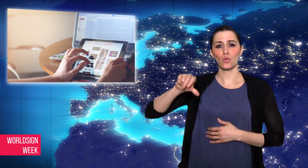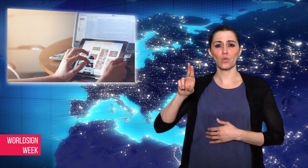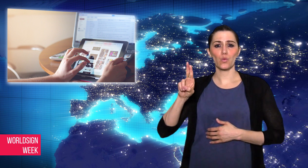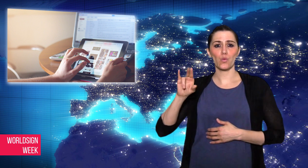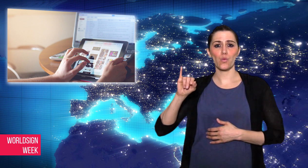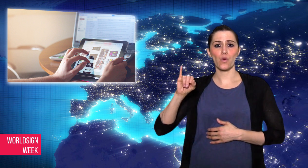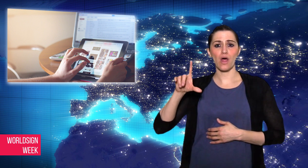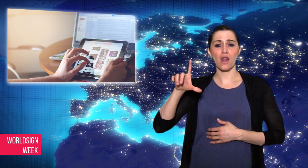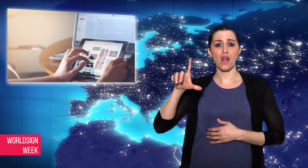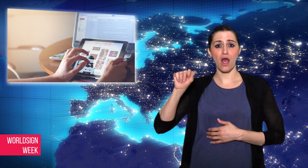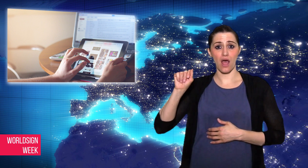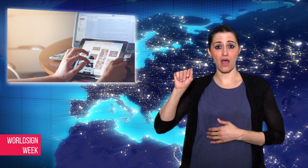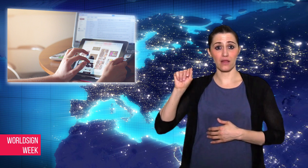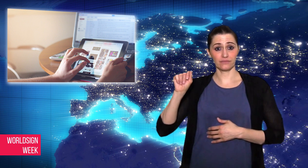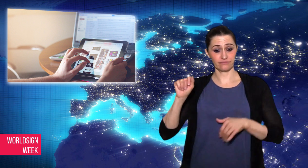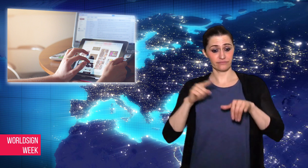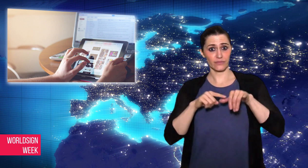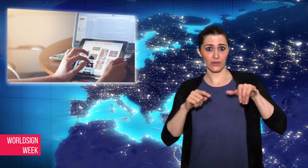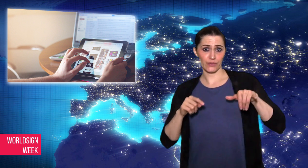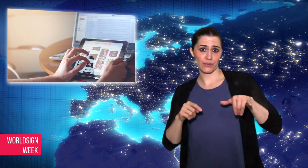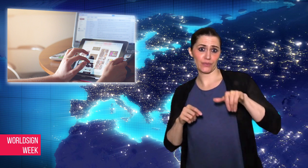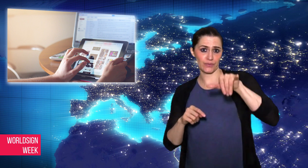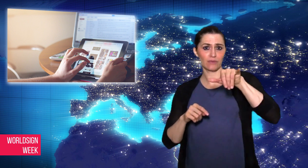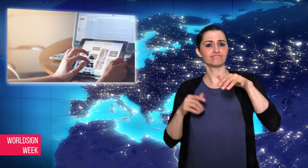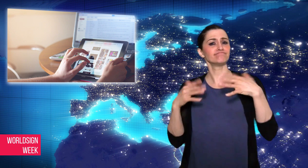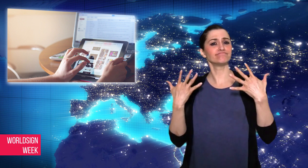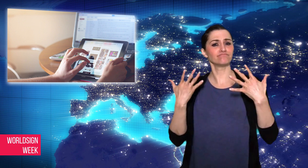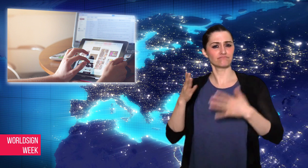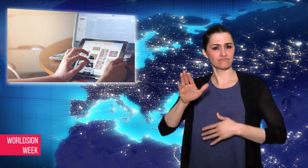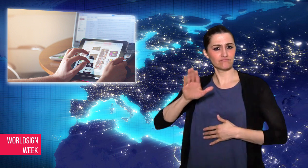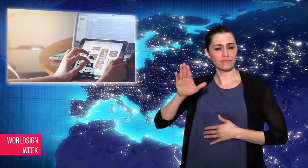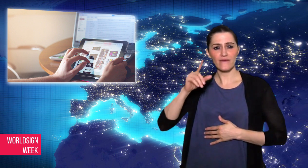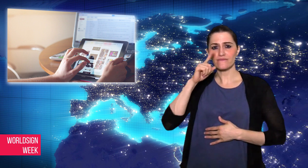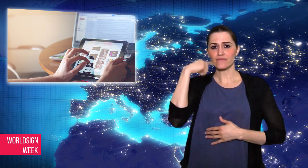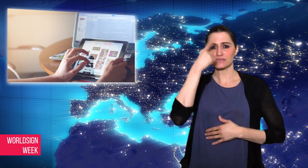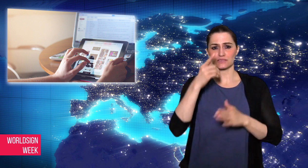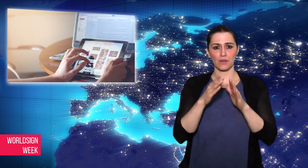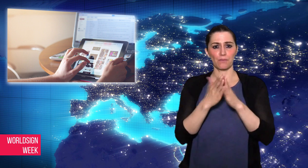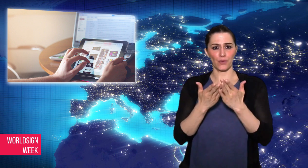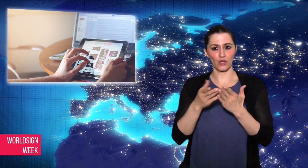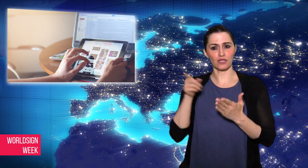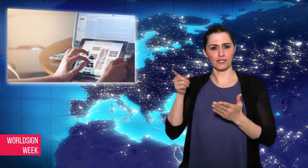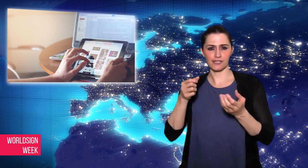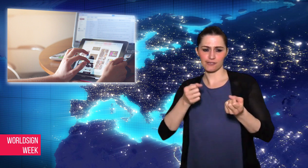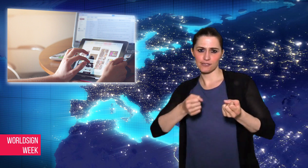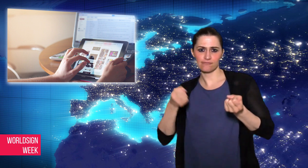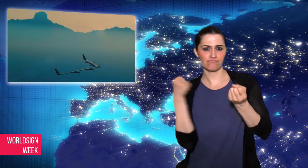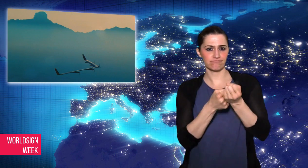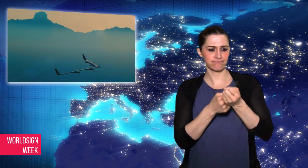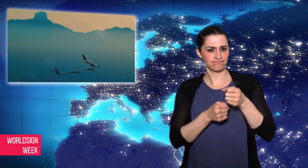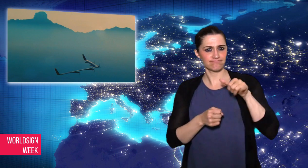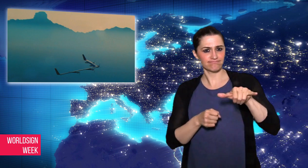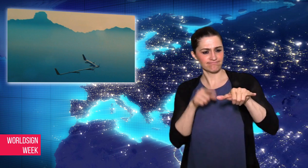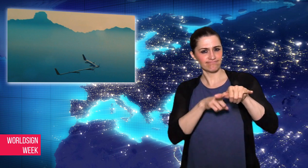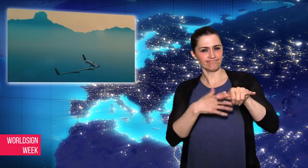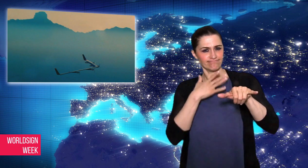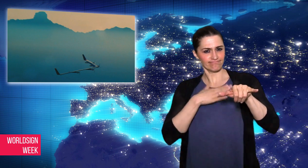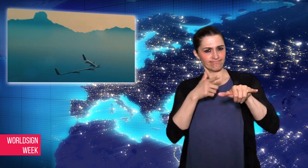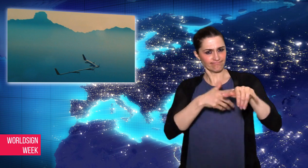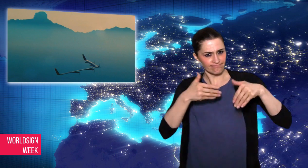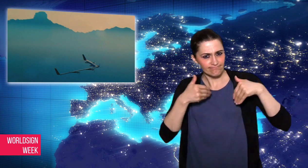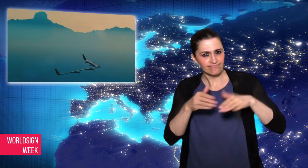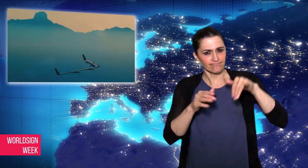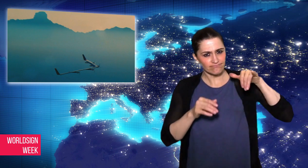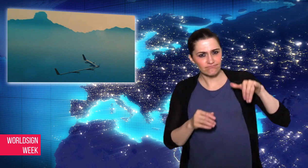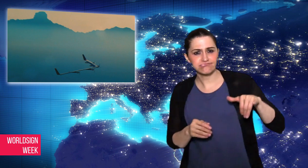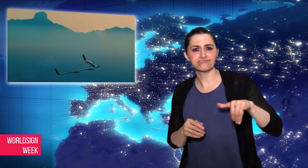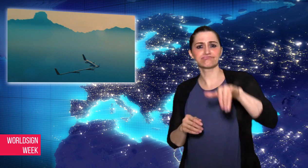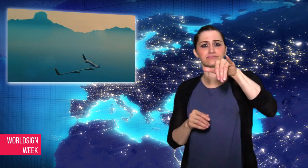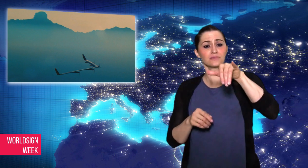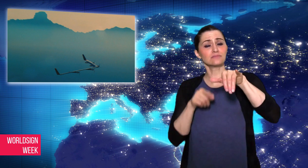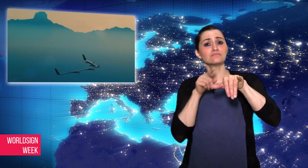possibly provide worldwide internet